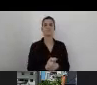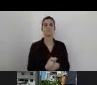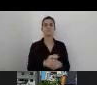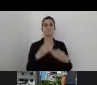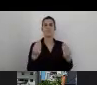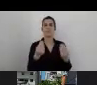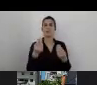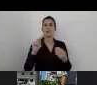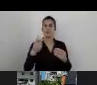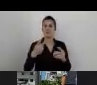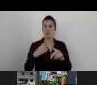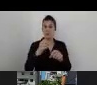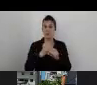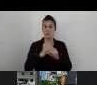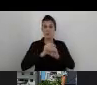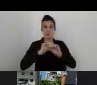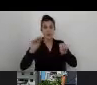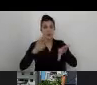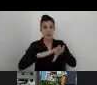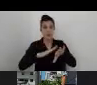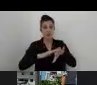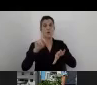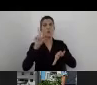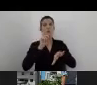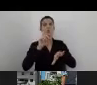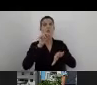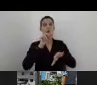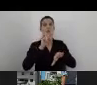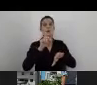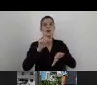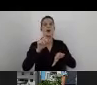is something called the Accessibility Survey Conductor.